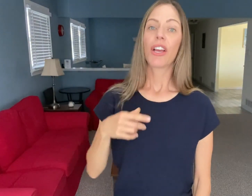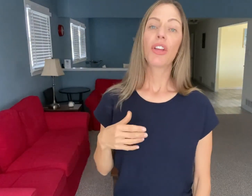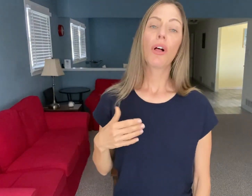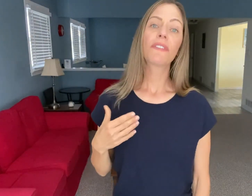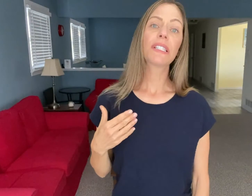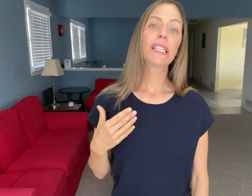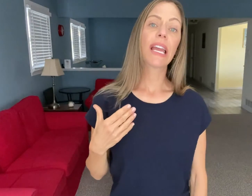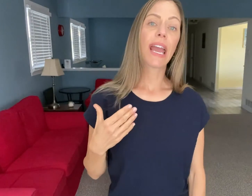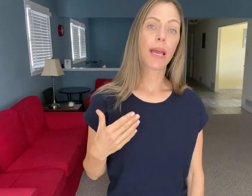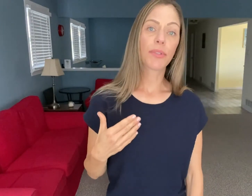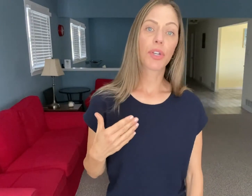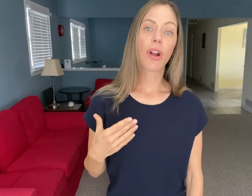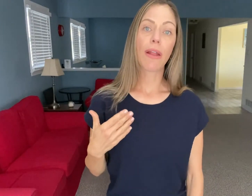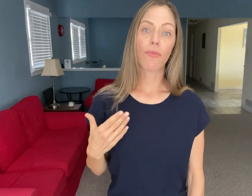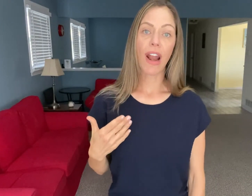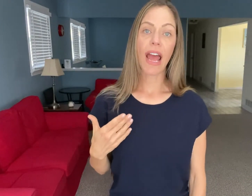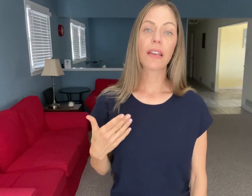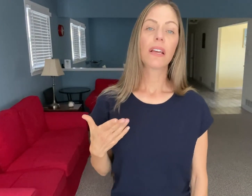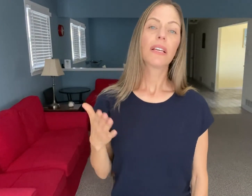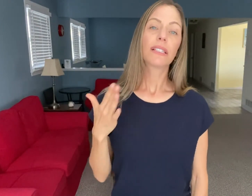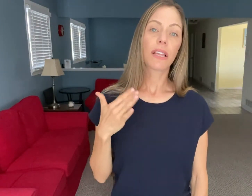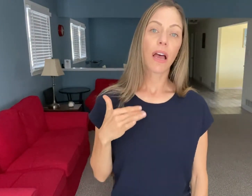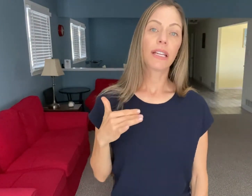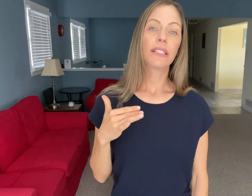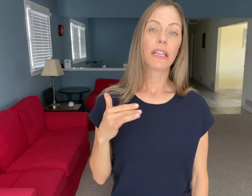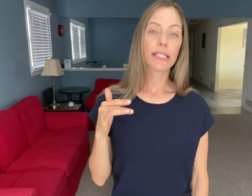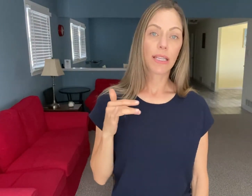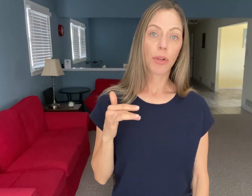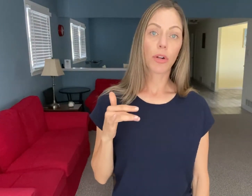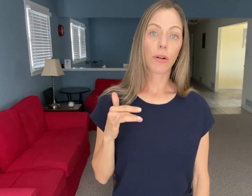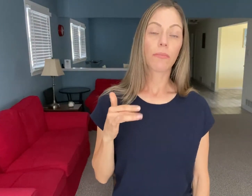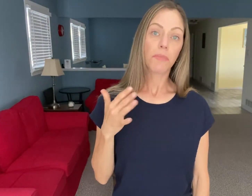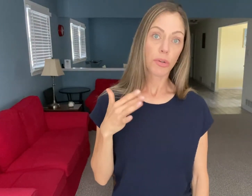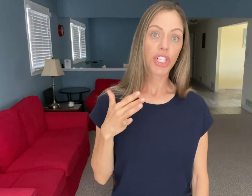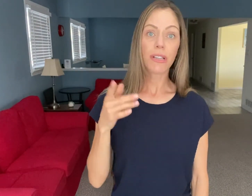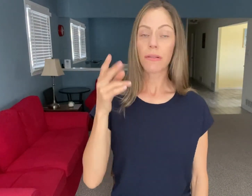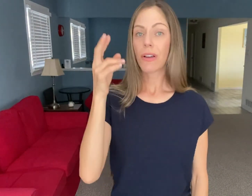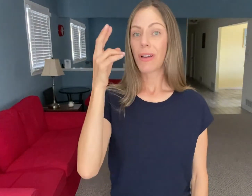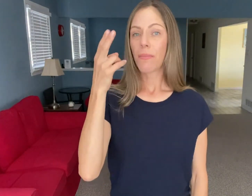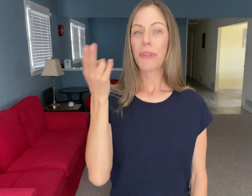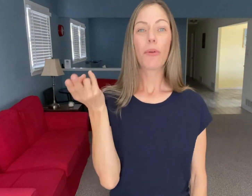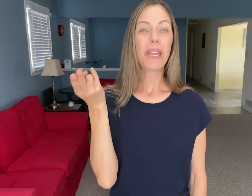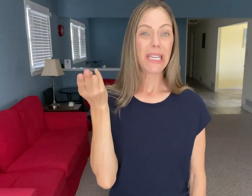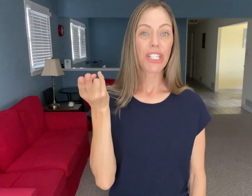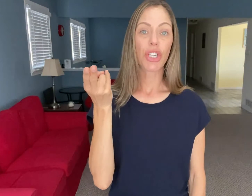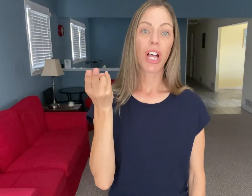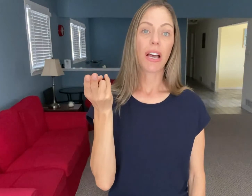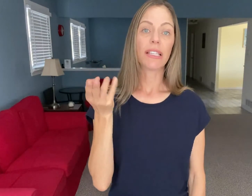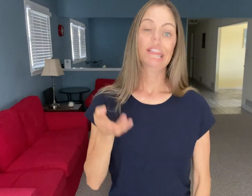You'll often see hamster and rat signed in a similar motion but they'll be initialized.